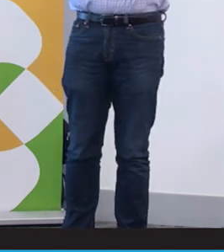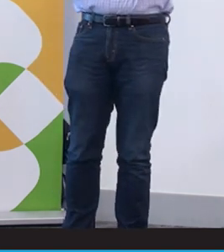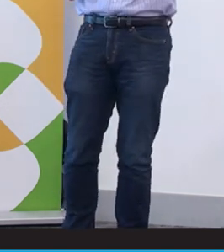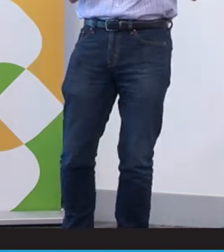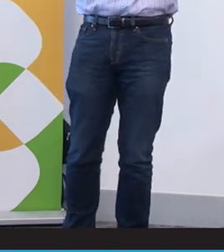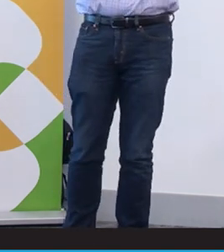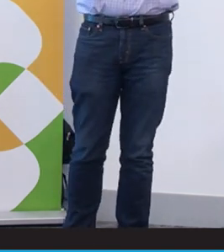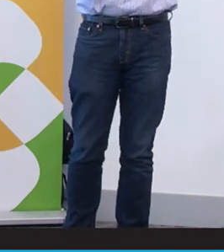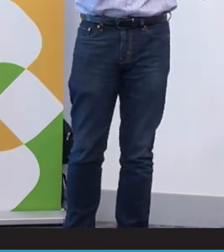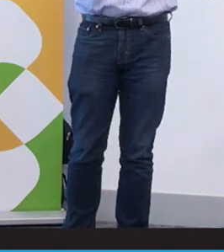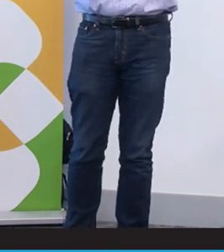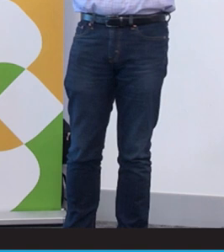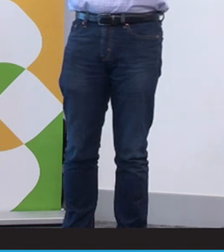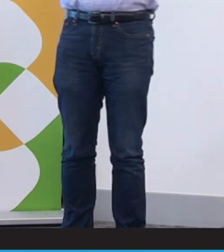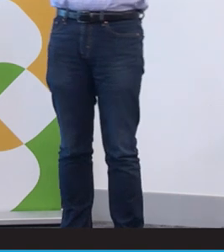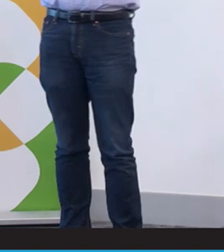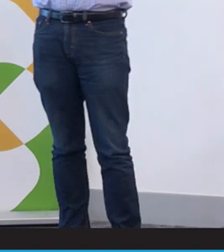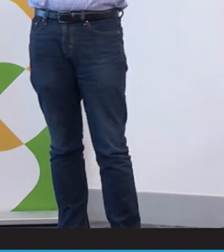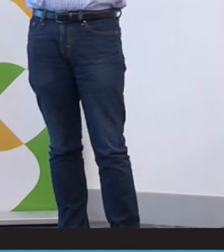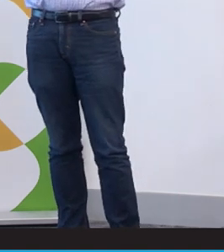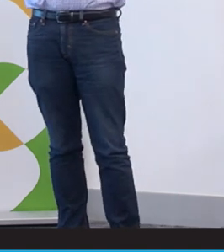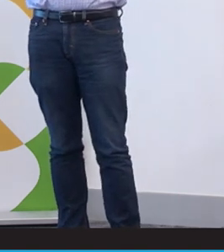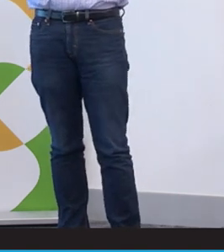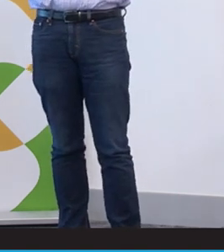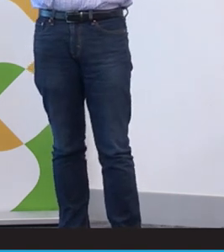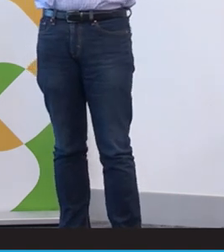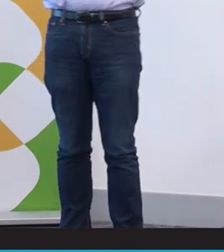We have captioning, we have Zoom, we have face time. We have all these, you know,